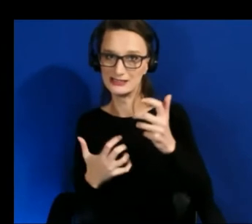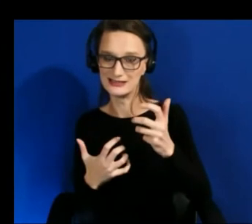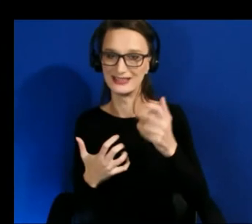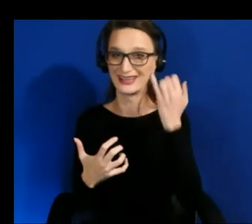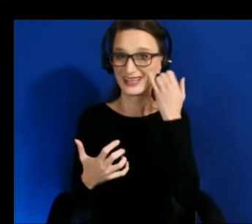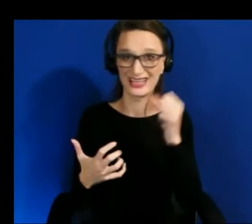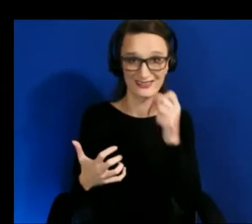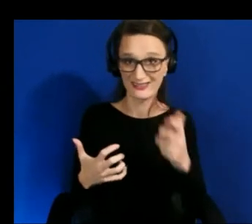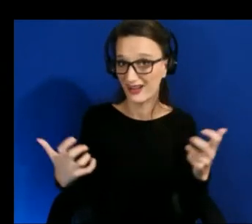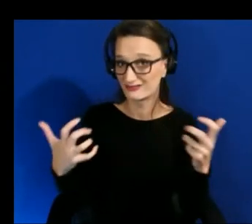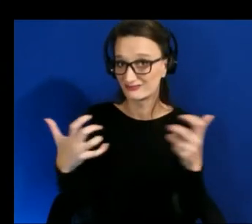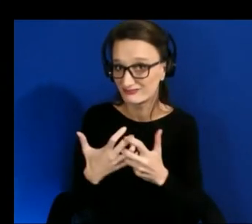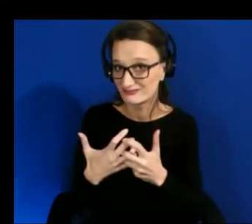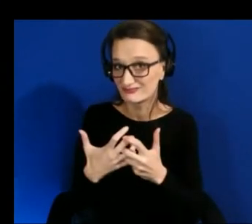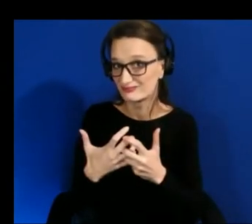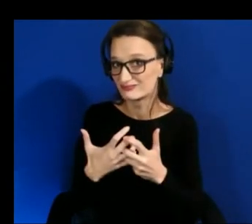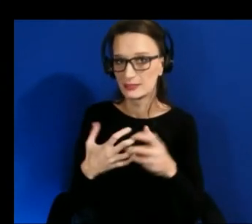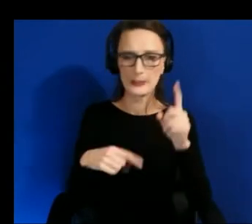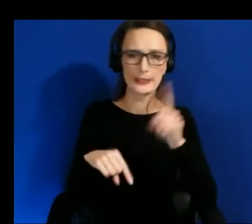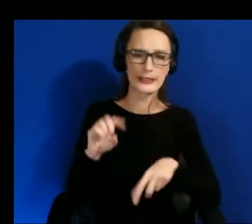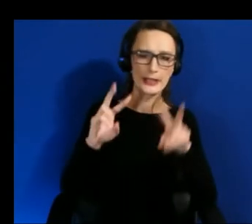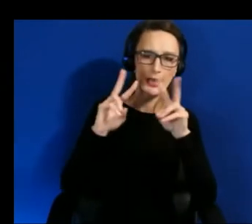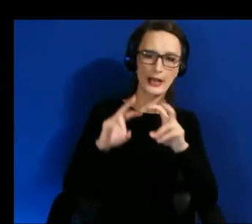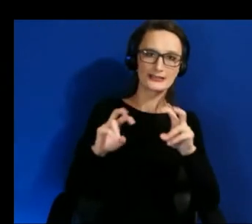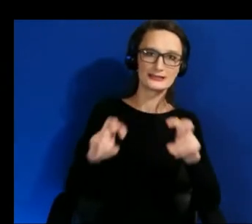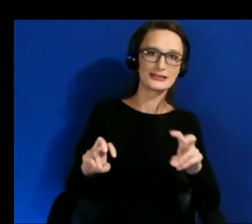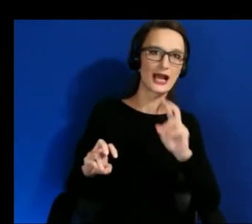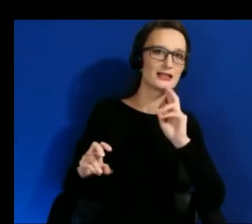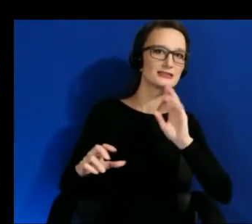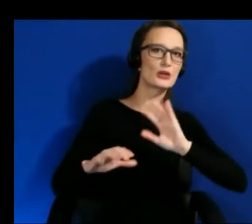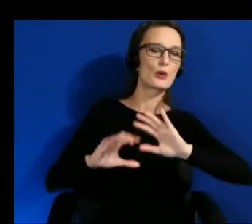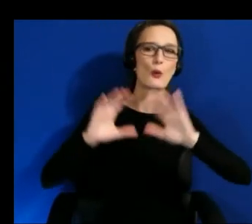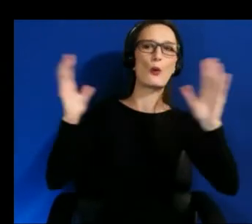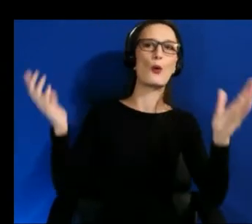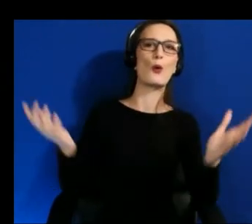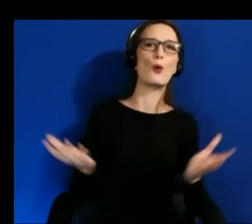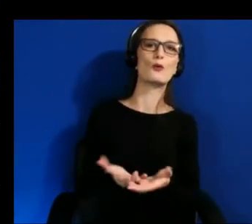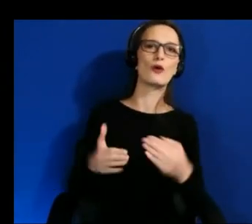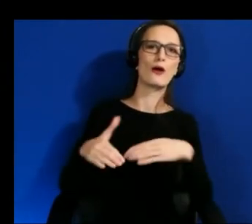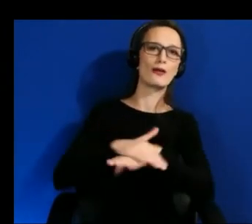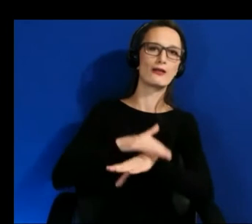well what's the kind of overall accessibility of platform because you can't really get past you